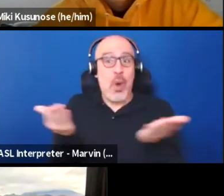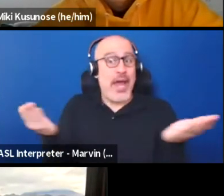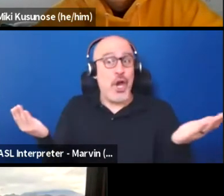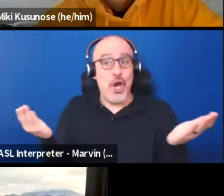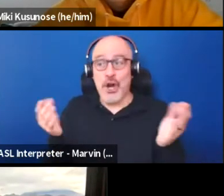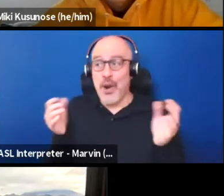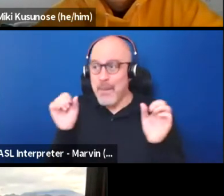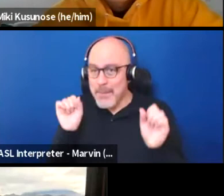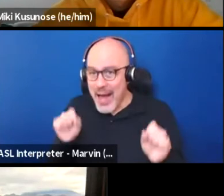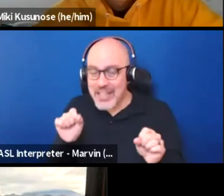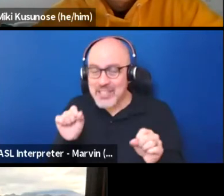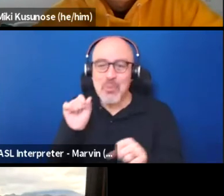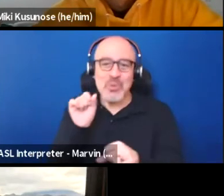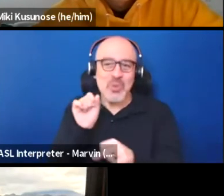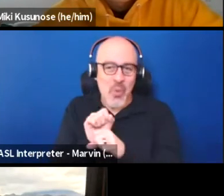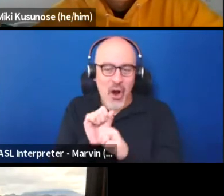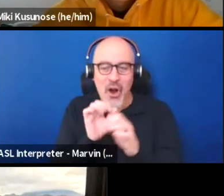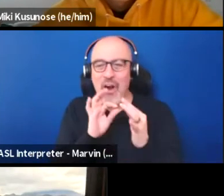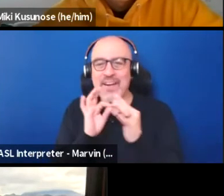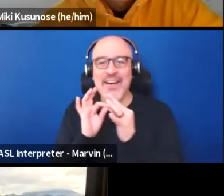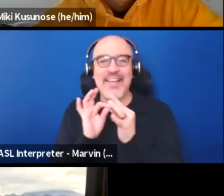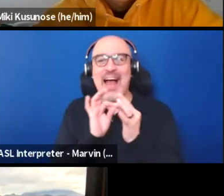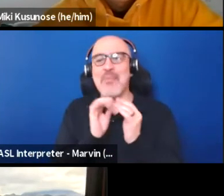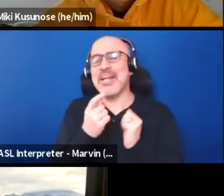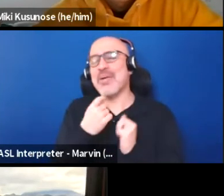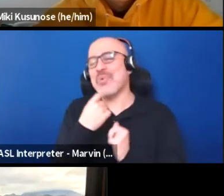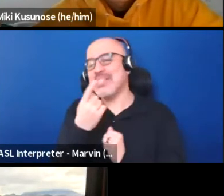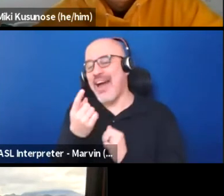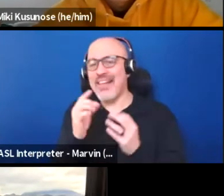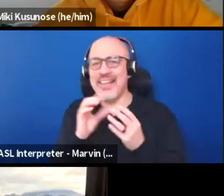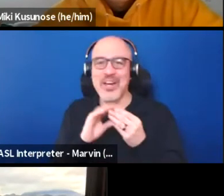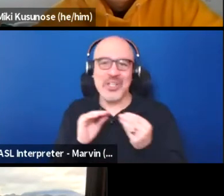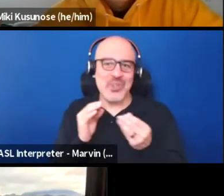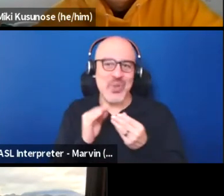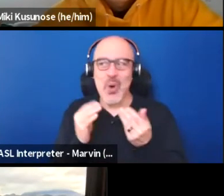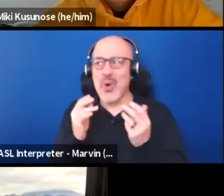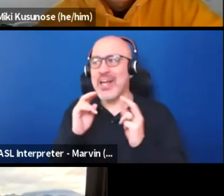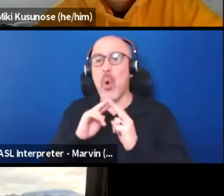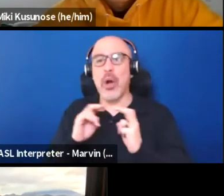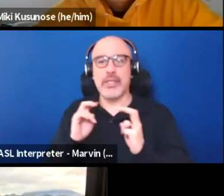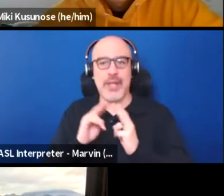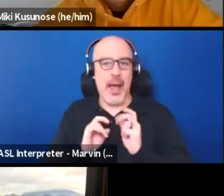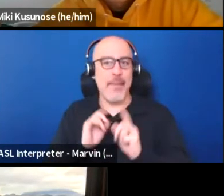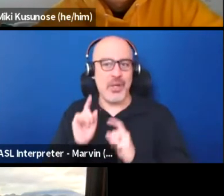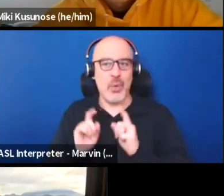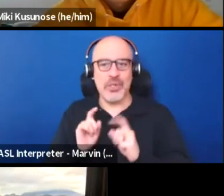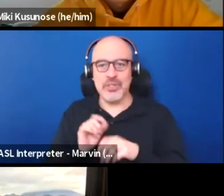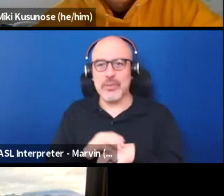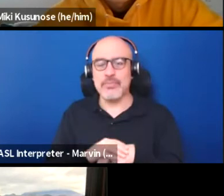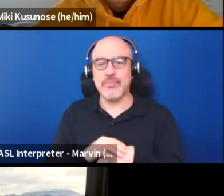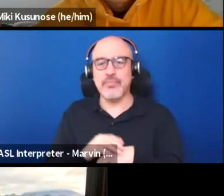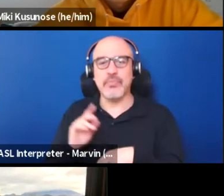for us to work collaboratively around telling a story or examining a question. And actually, I just wanna share that